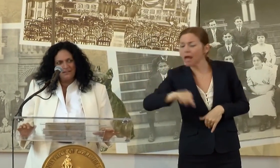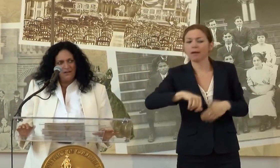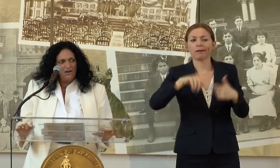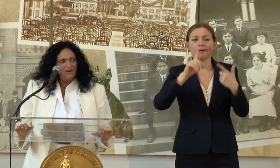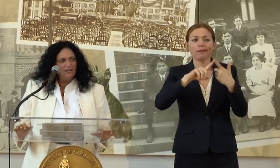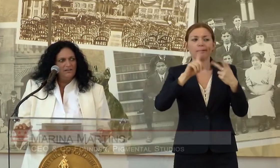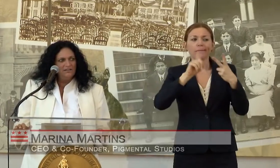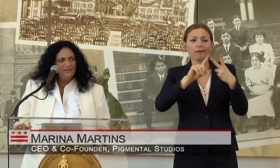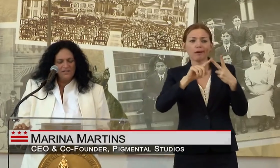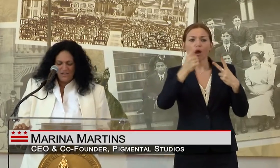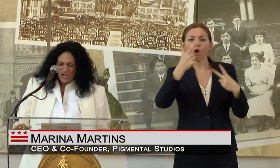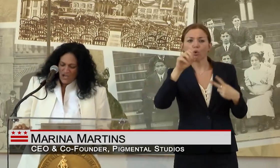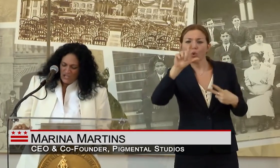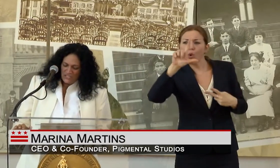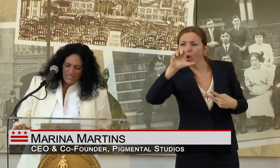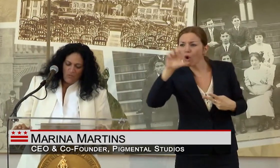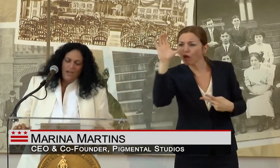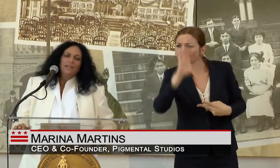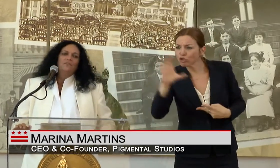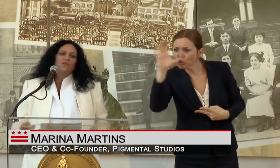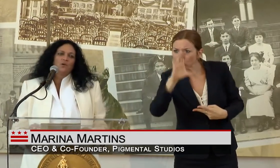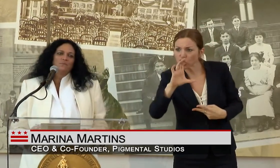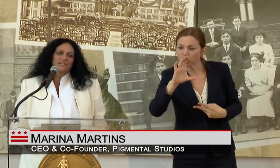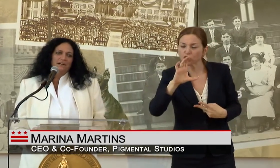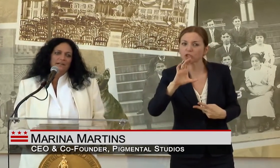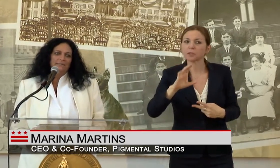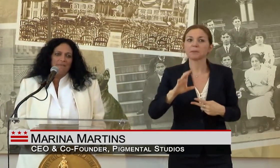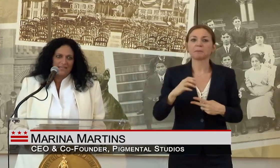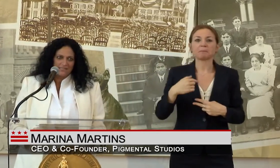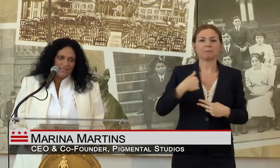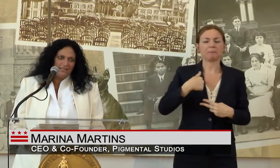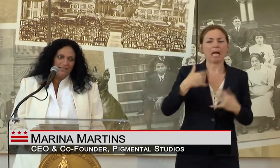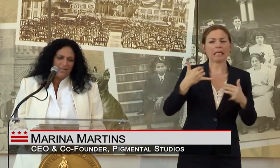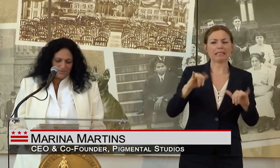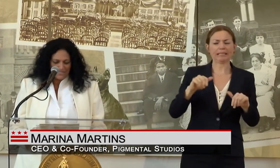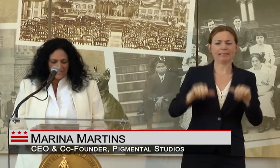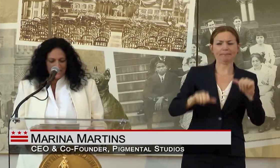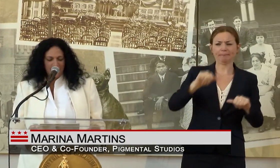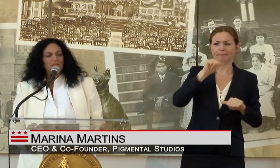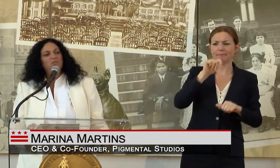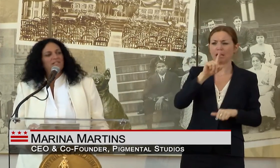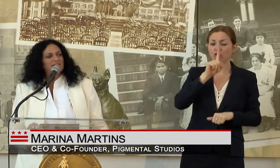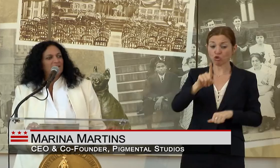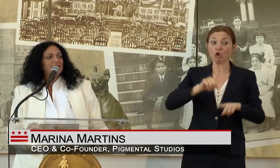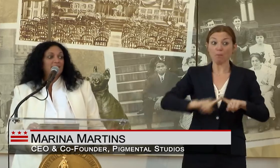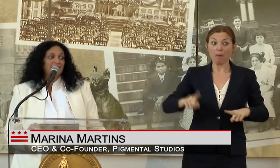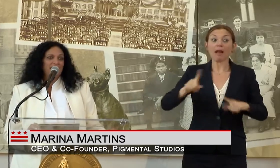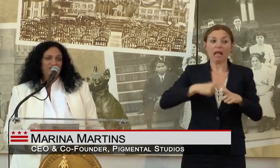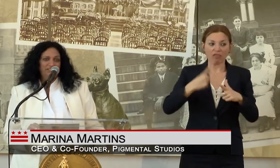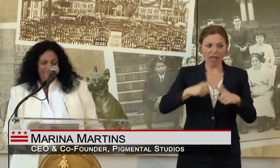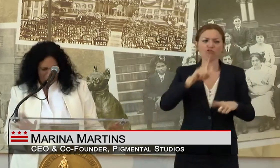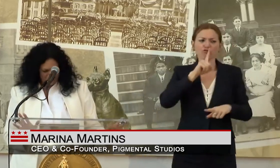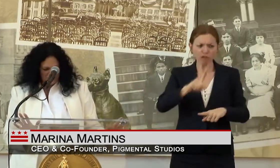LONG TO SEE WHY FORBES MAGAZINE NAMED D.C. THE COOLEST CITY IN THE NATION.